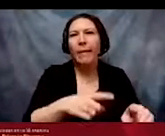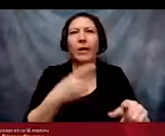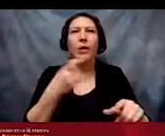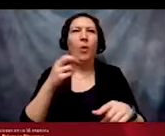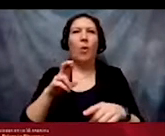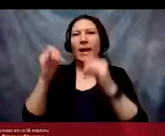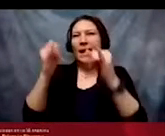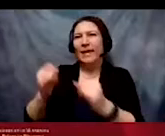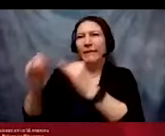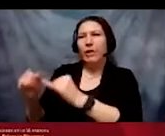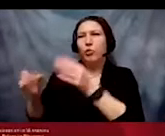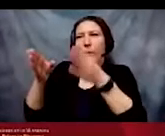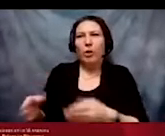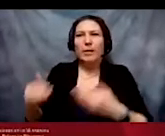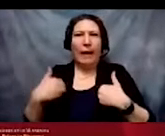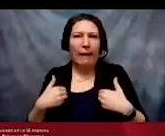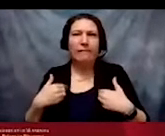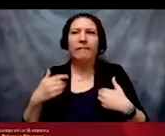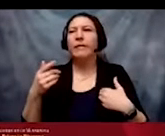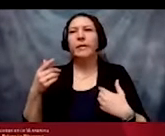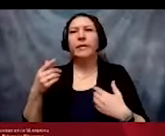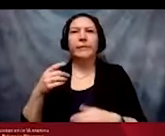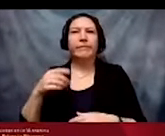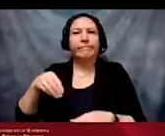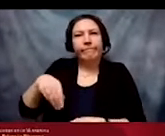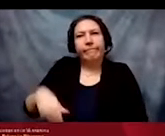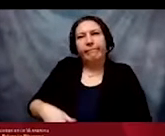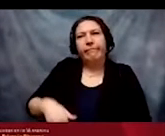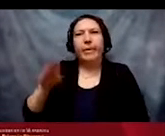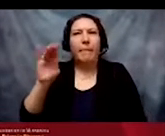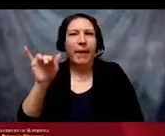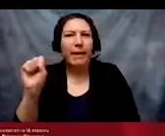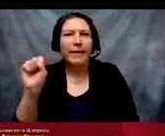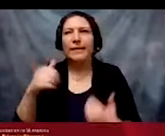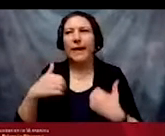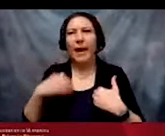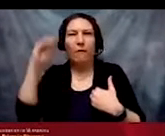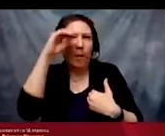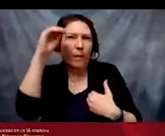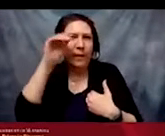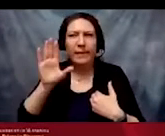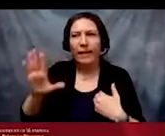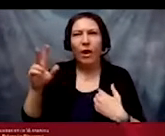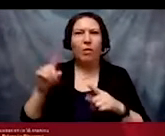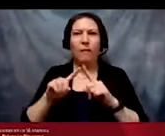ignoring institutional or structural racism and ableism. If we only try